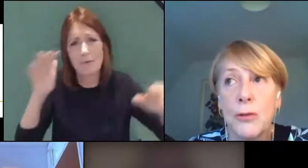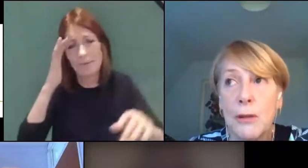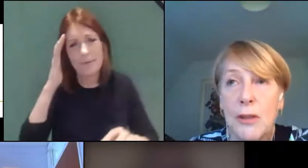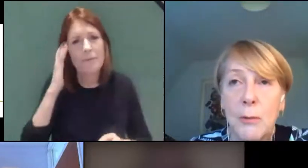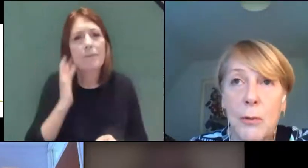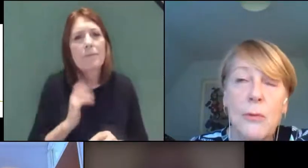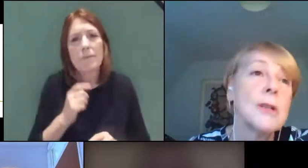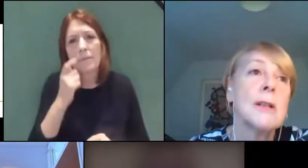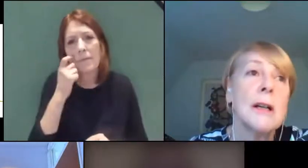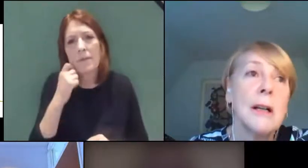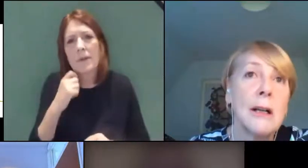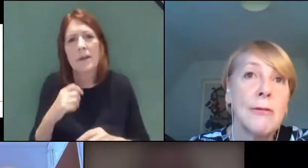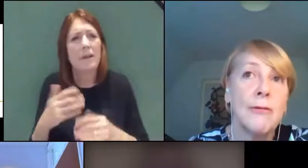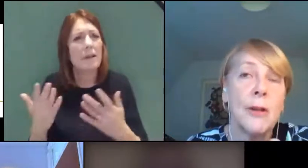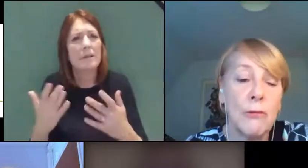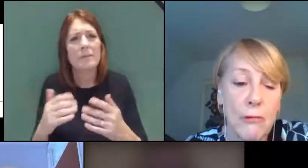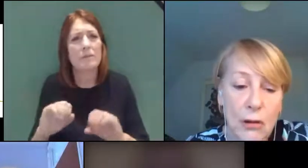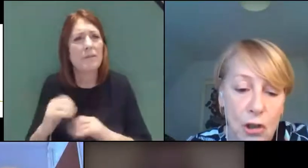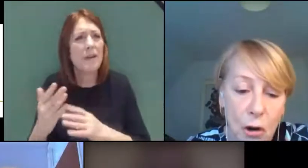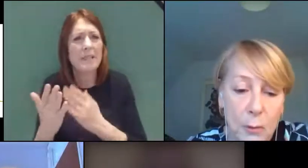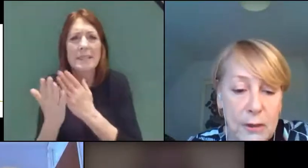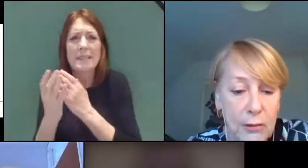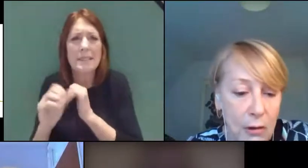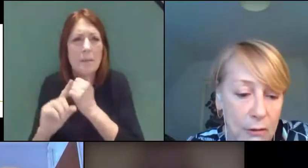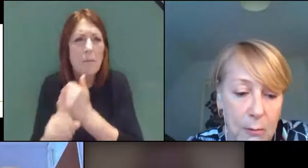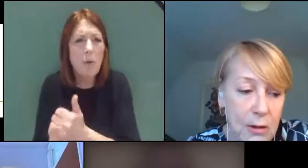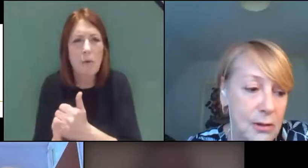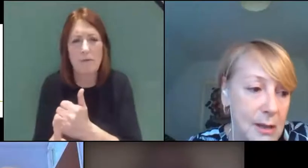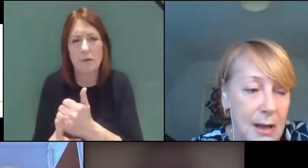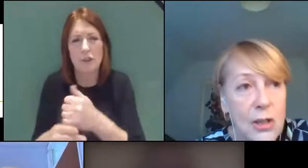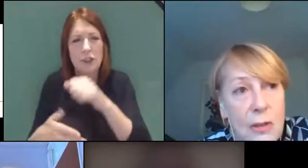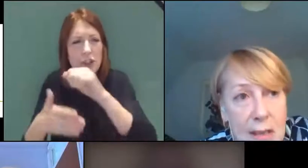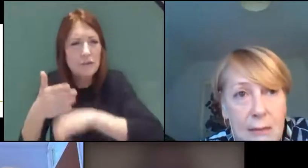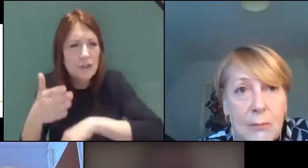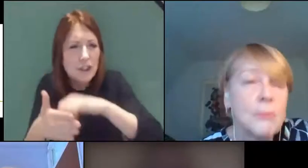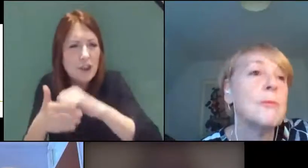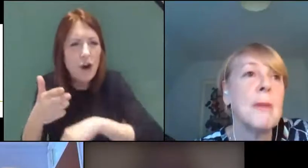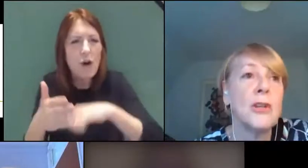all sorts of support for our shops, for COVID marshals on high streets, to